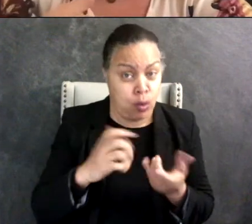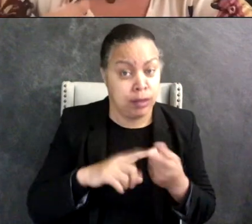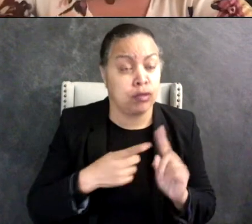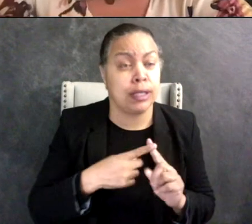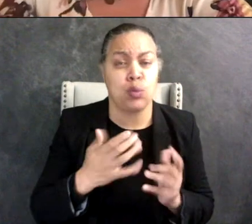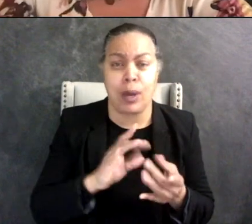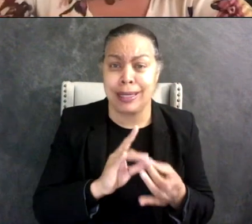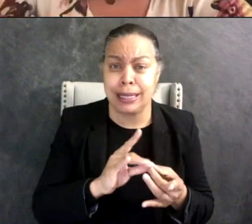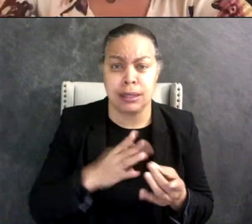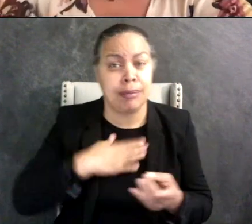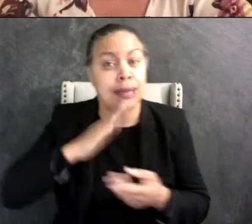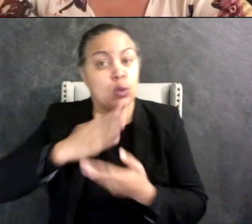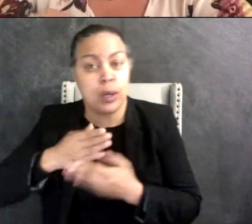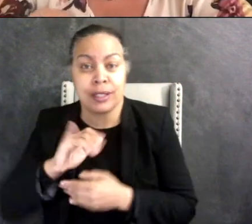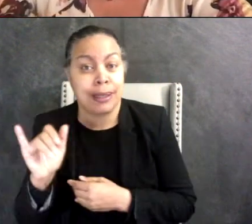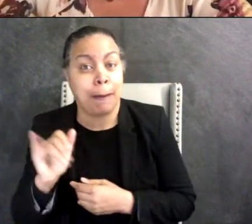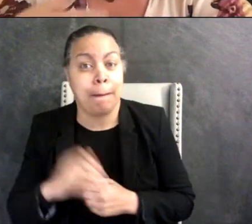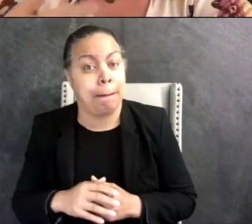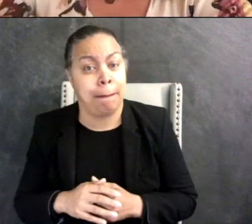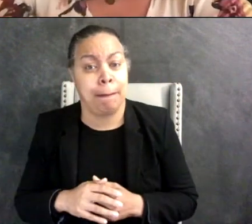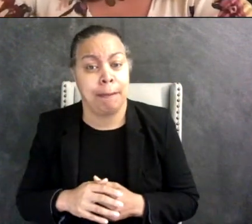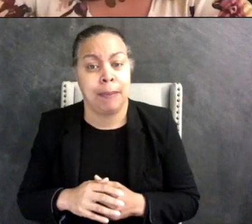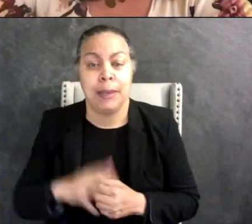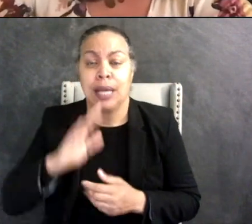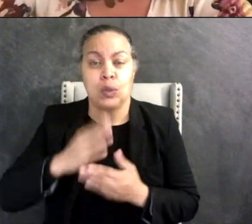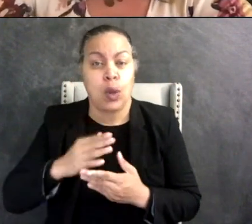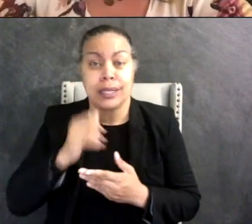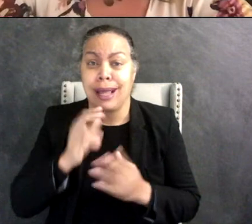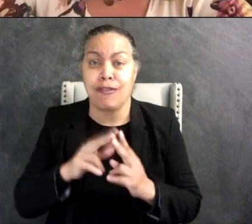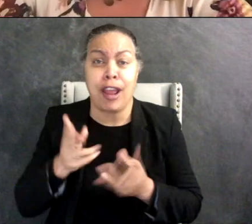daughter is the same where, you know she's not overly-social especially with people